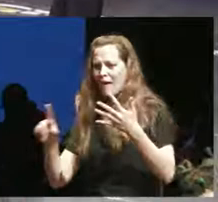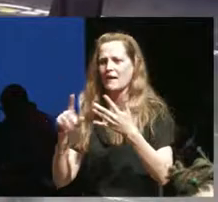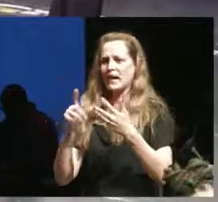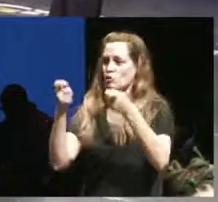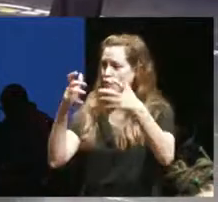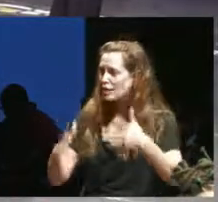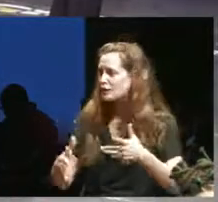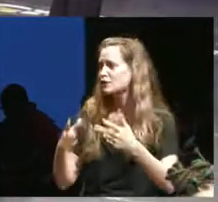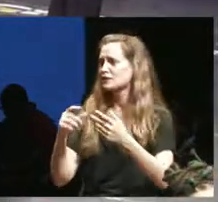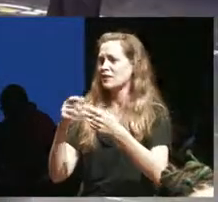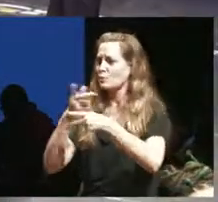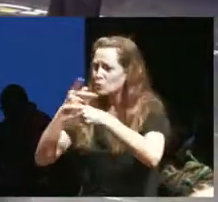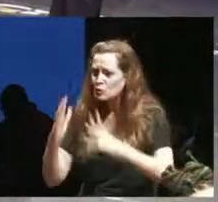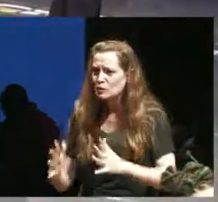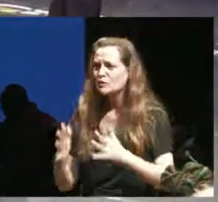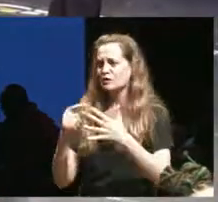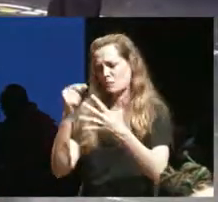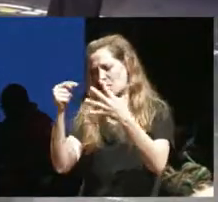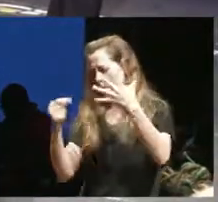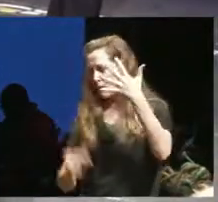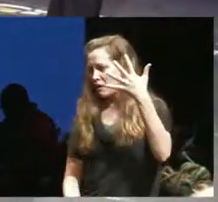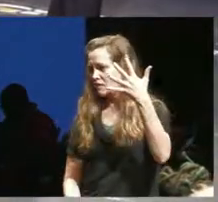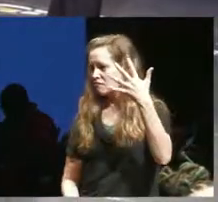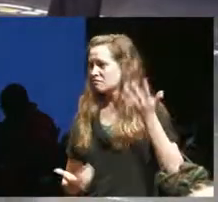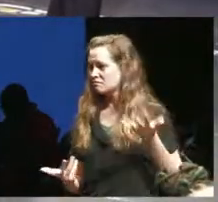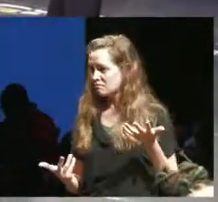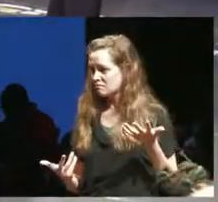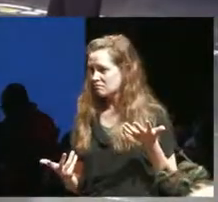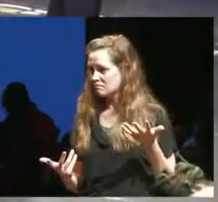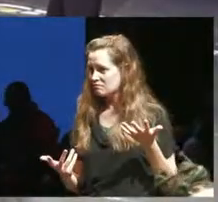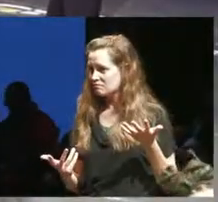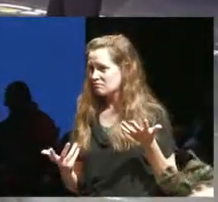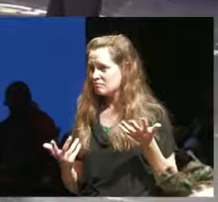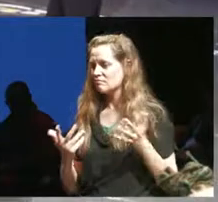and producers because if we were in there are many people who are really